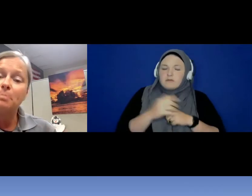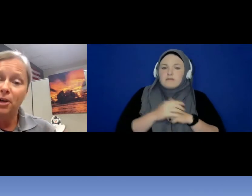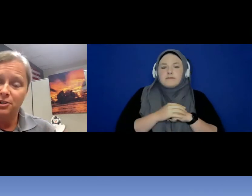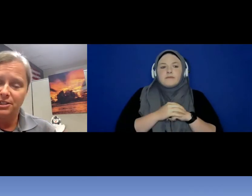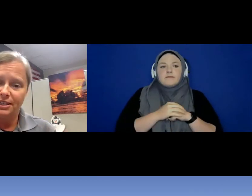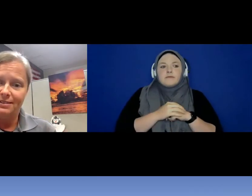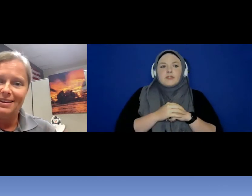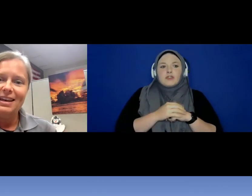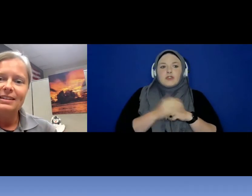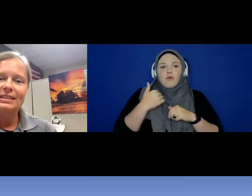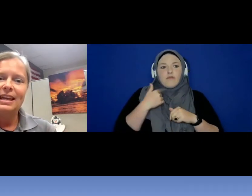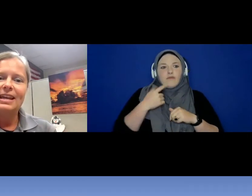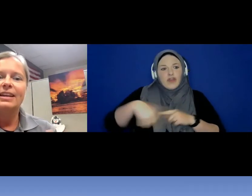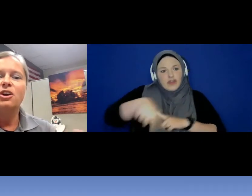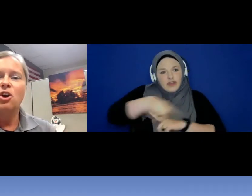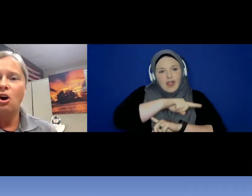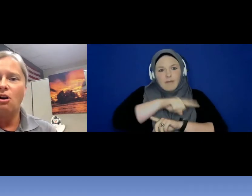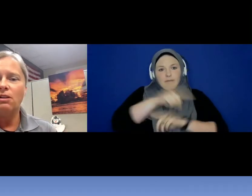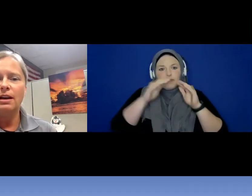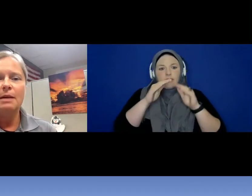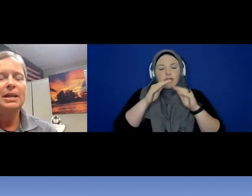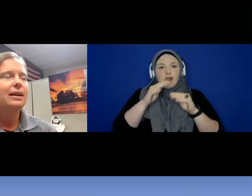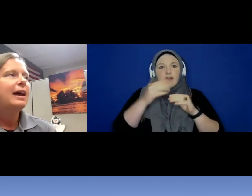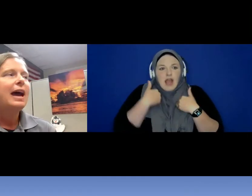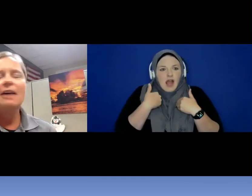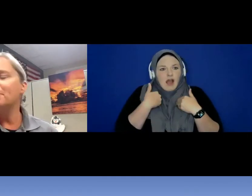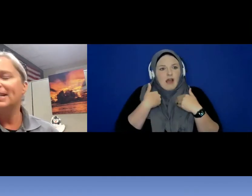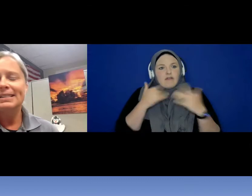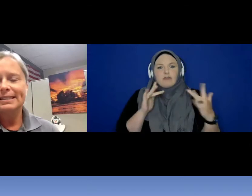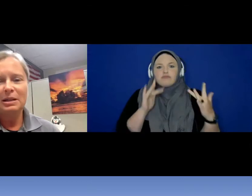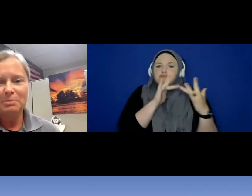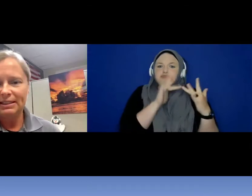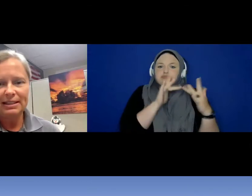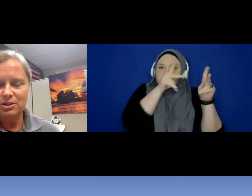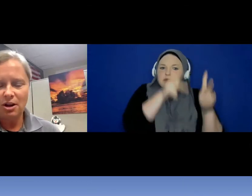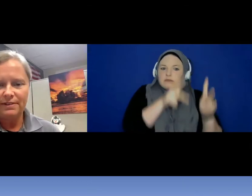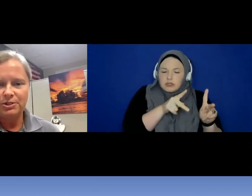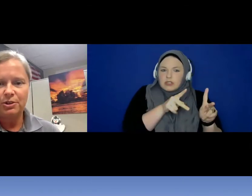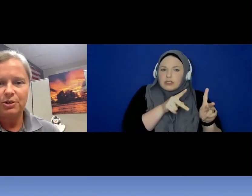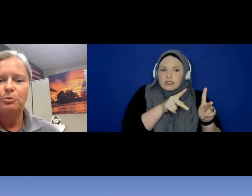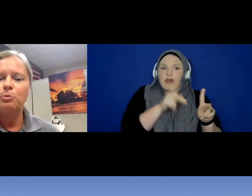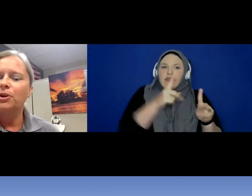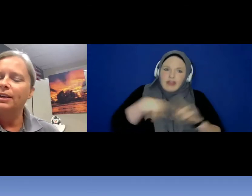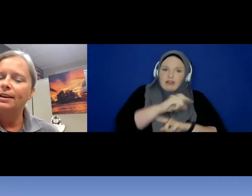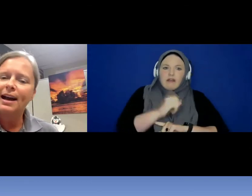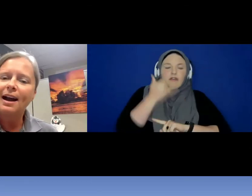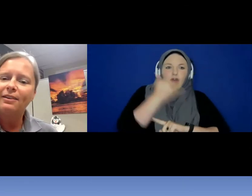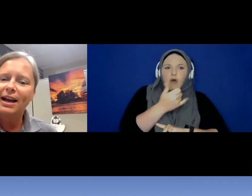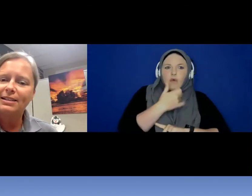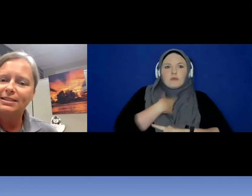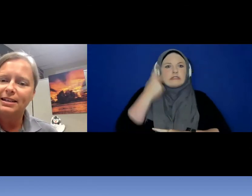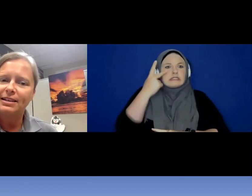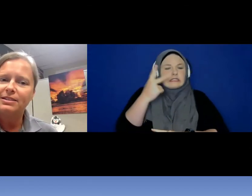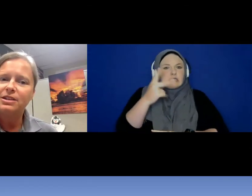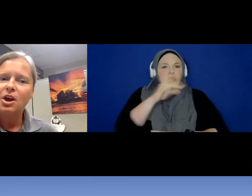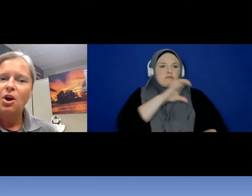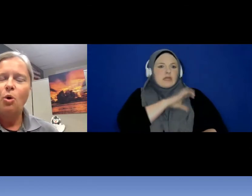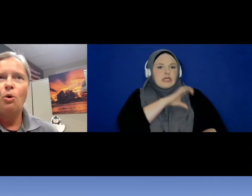person that they can call -- I mean everybody has seen a police officer working a car accident,